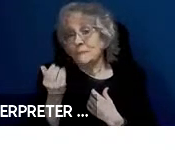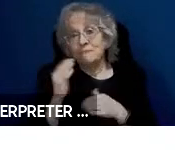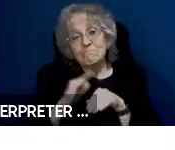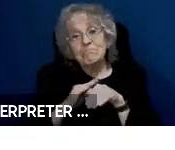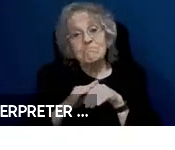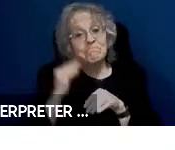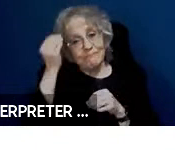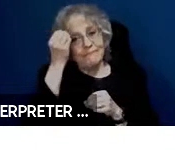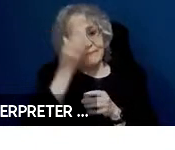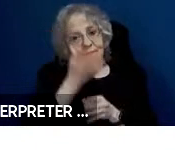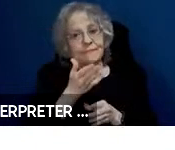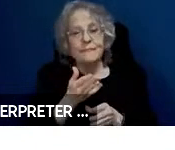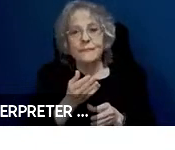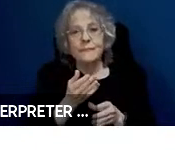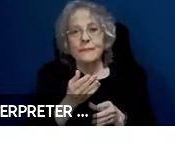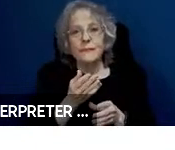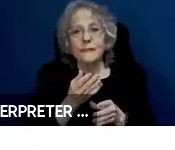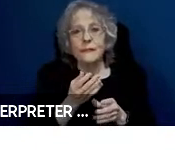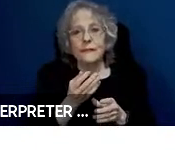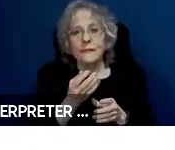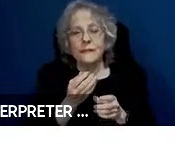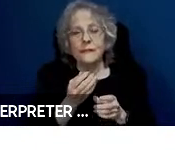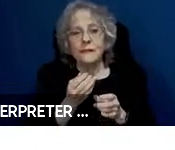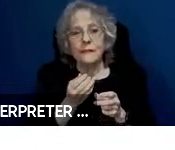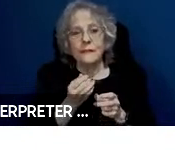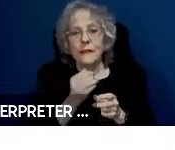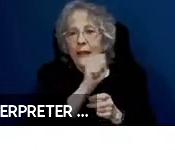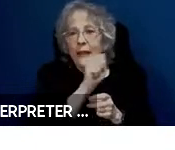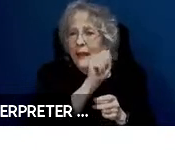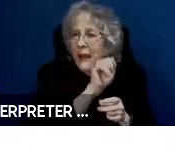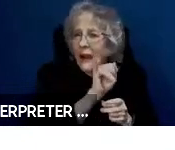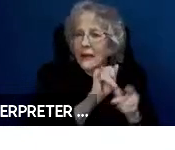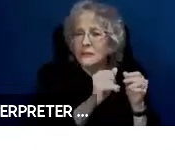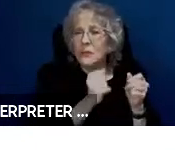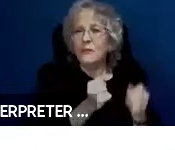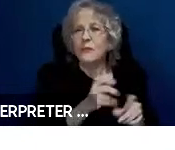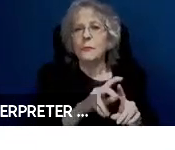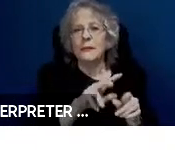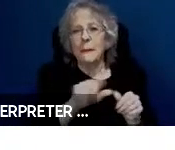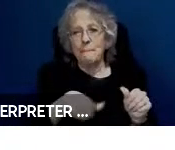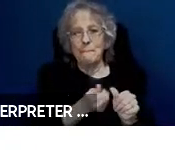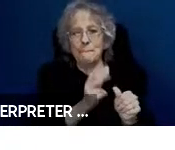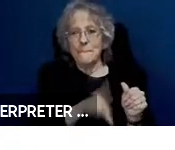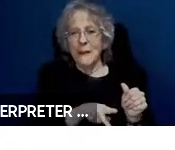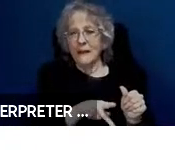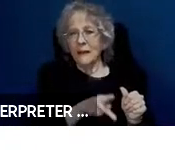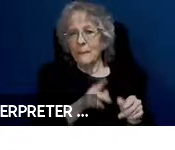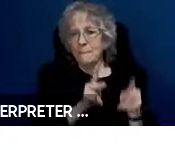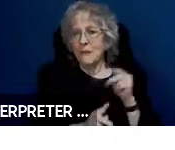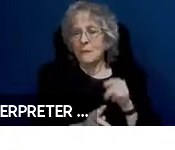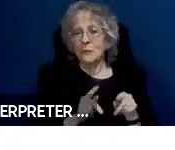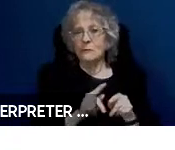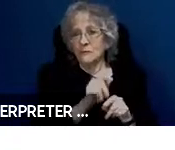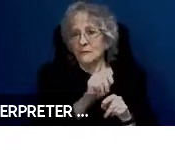drivers, not the AI so much, but the backup people to the AI that would be, if you will,